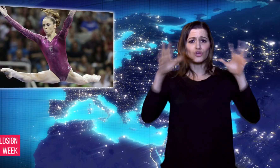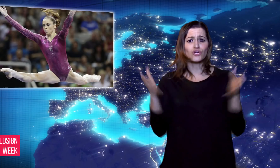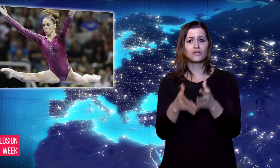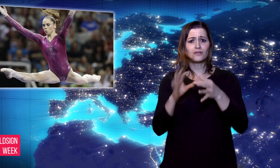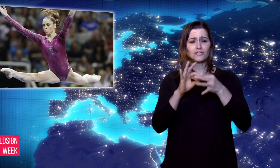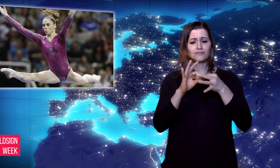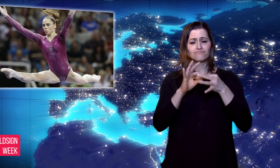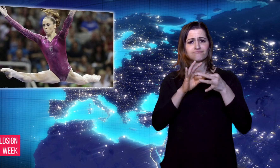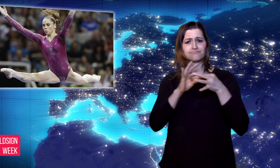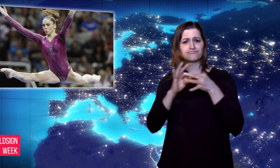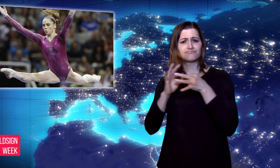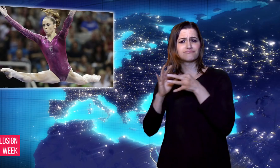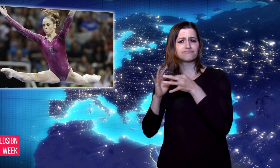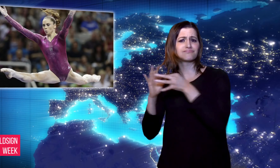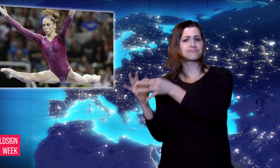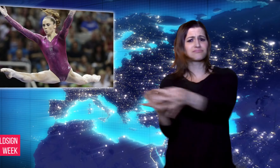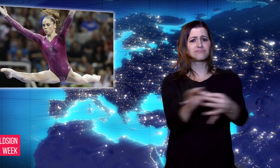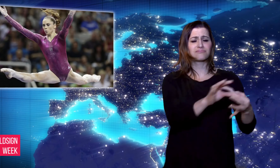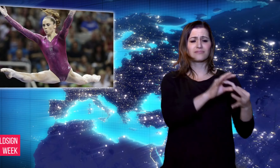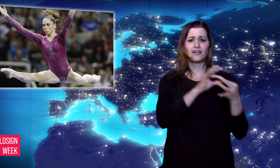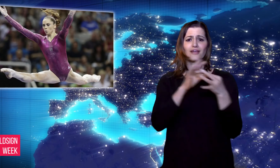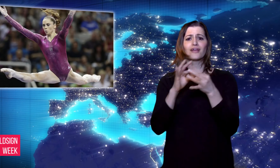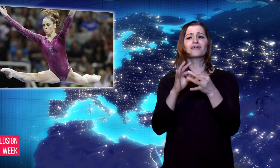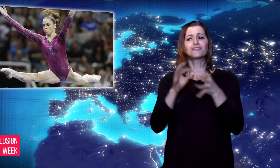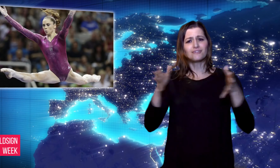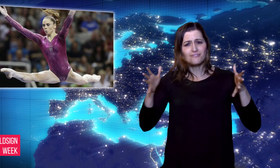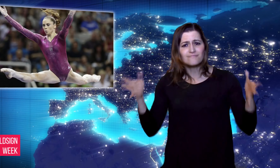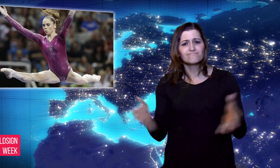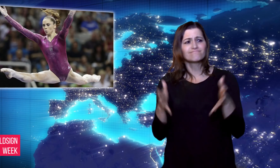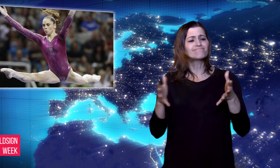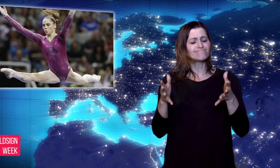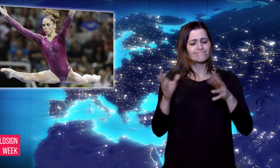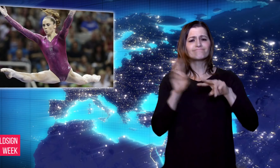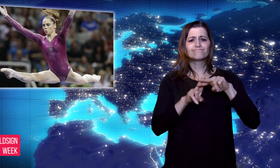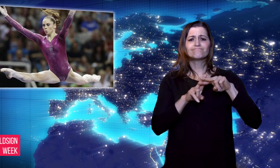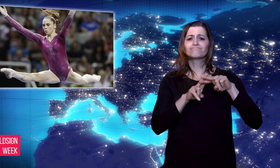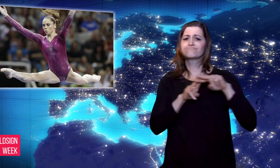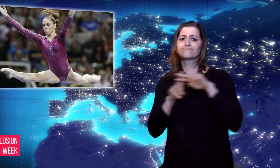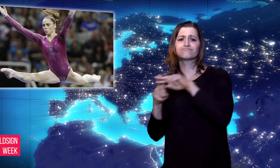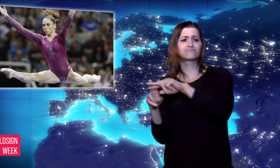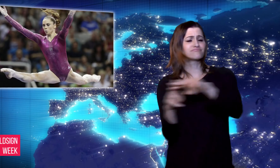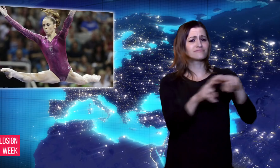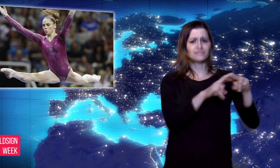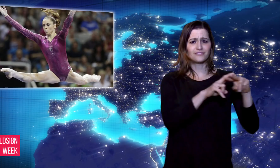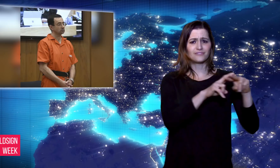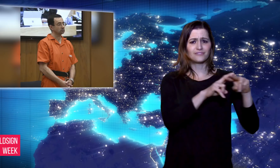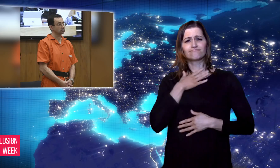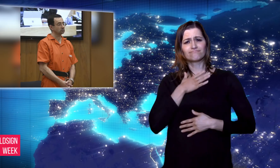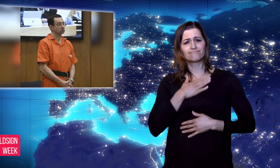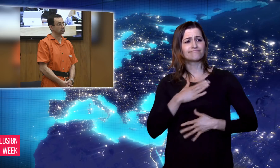sexual misconduct. It started with